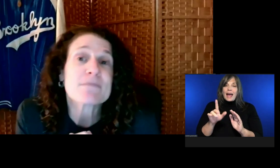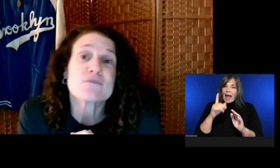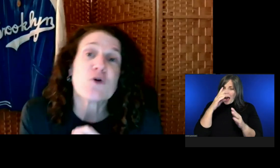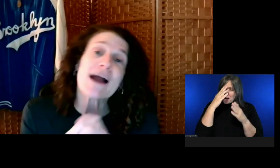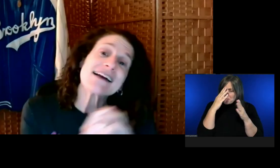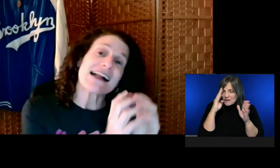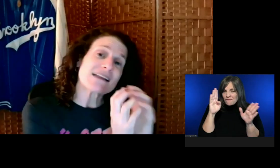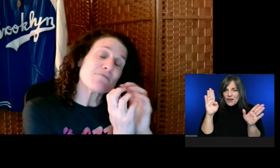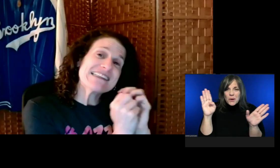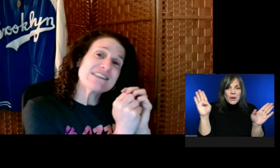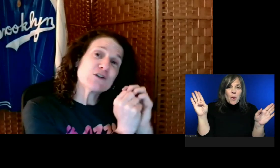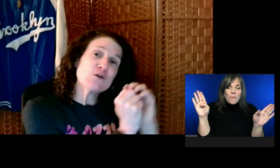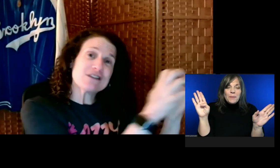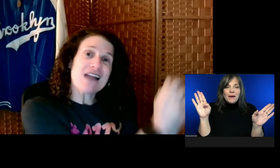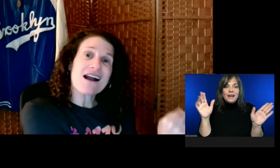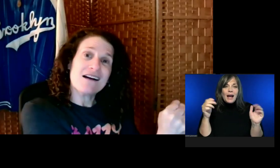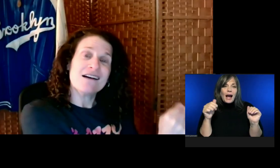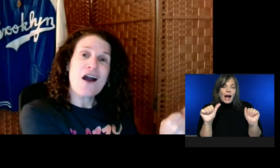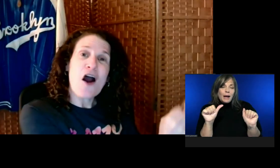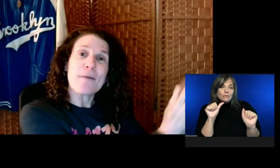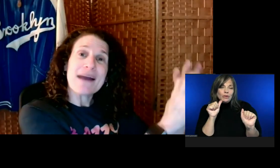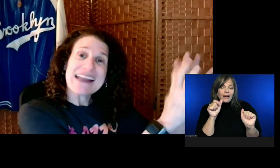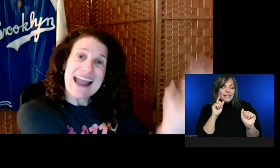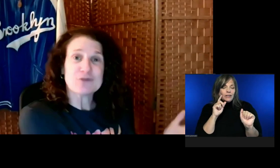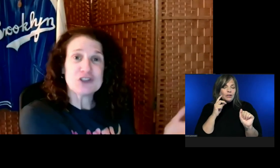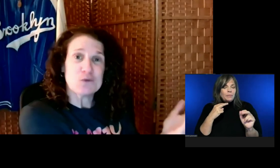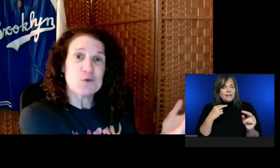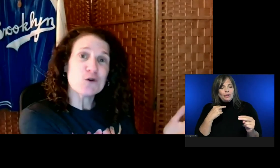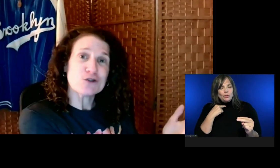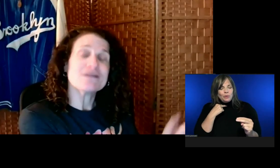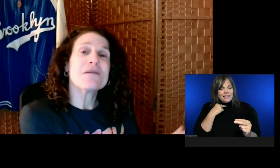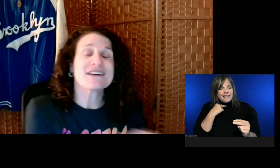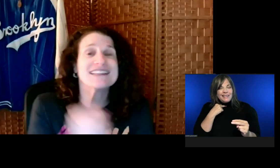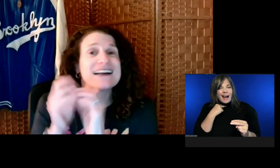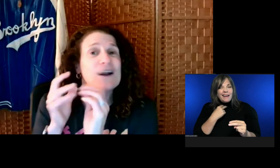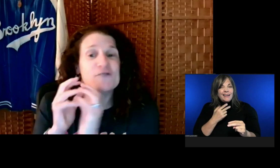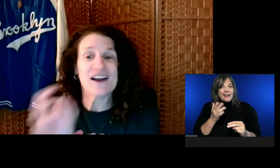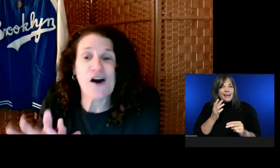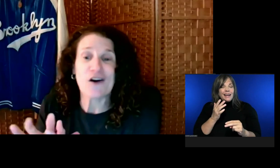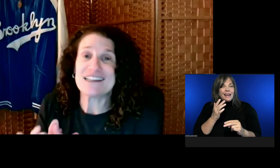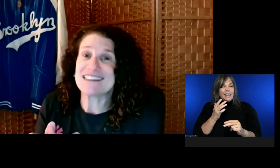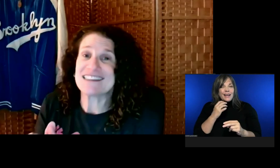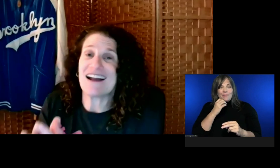And trying not to be too stuck on my caption rules.